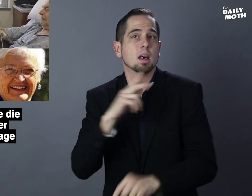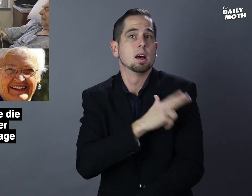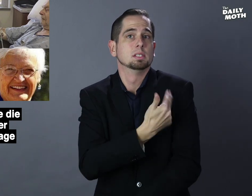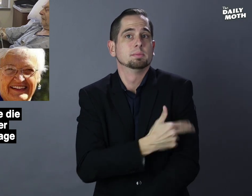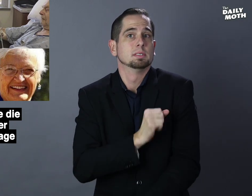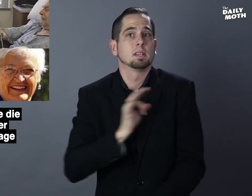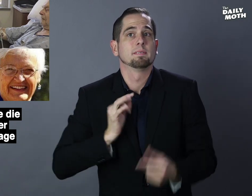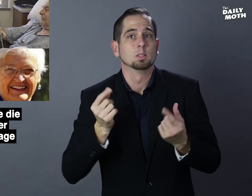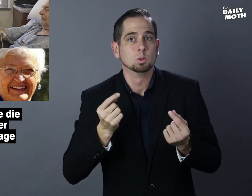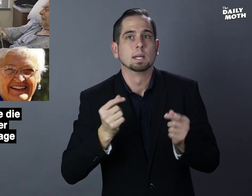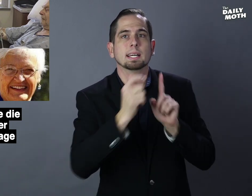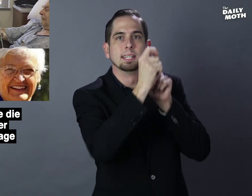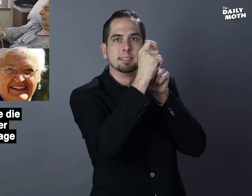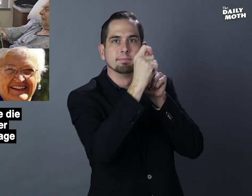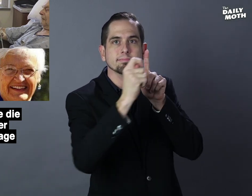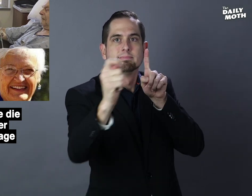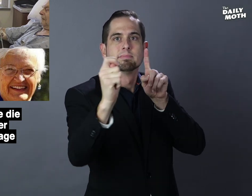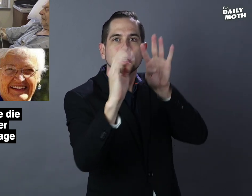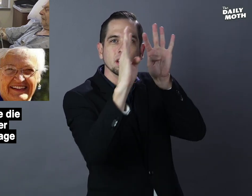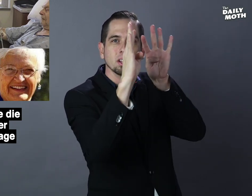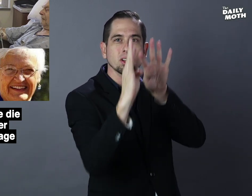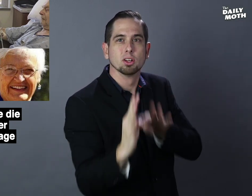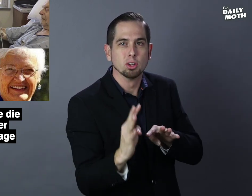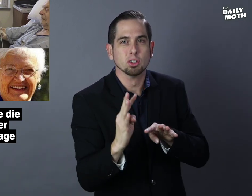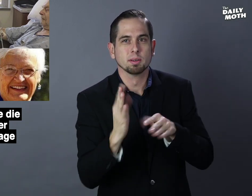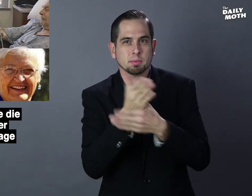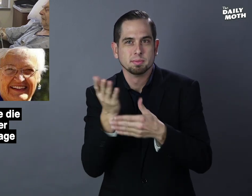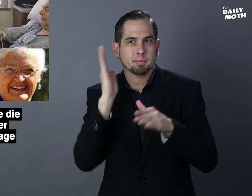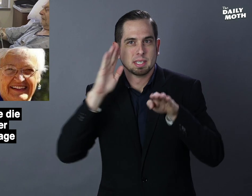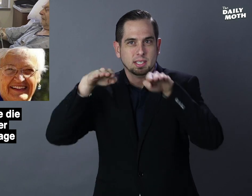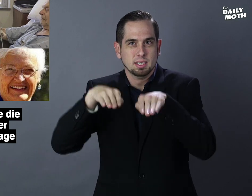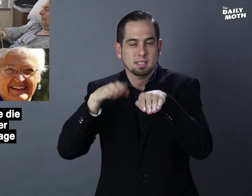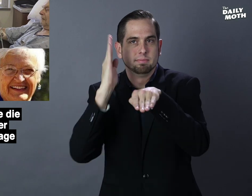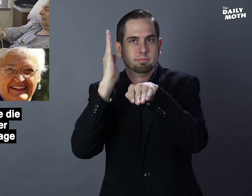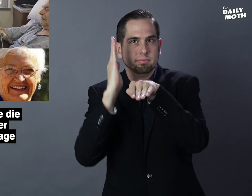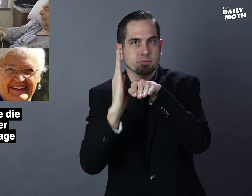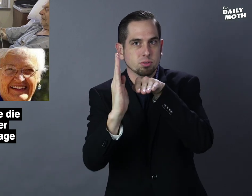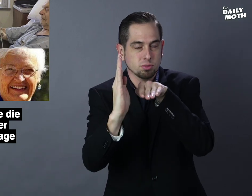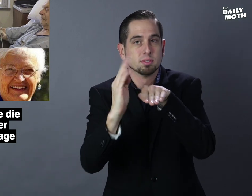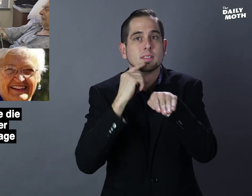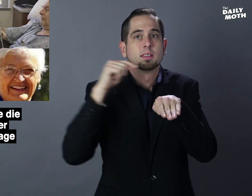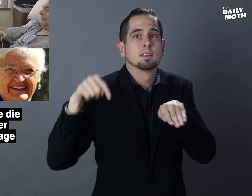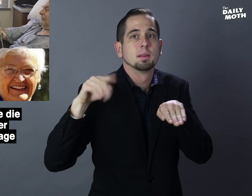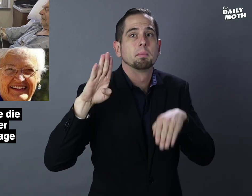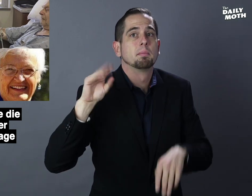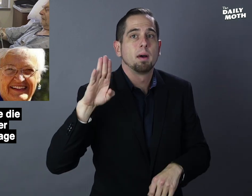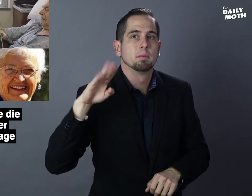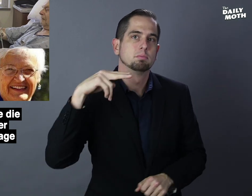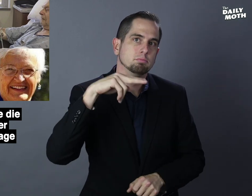hospital staff pulled a curtain between their beds and that Bob